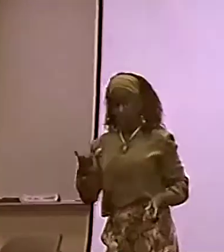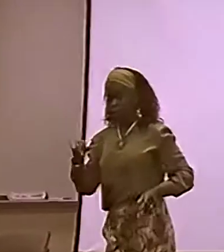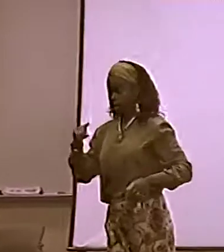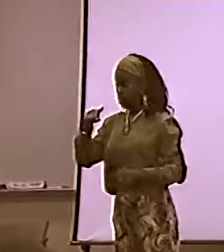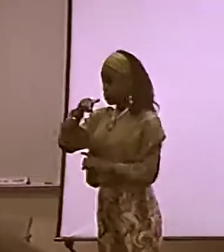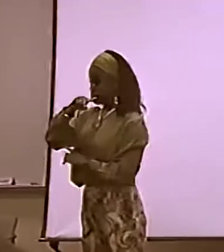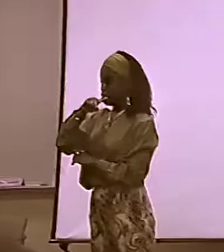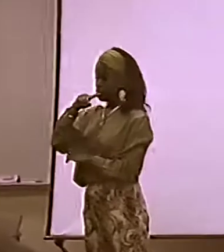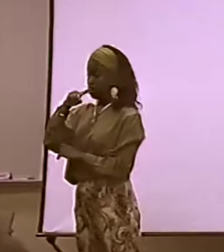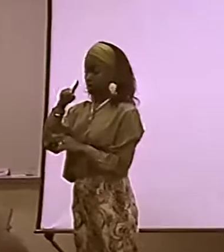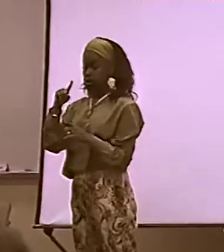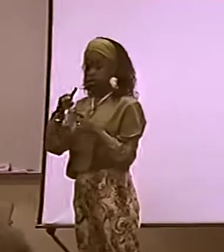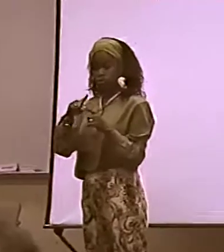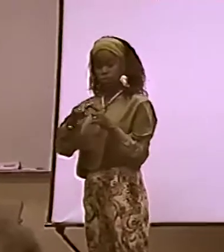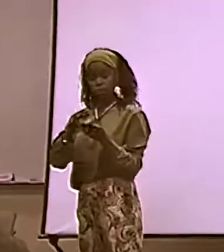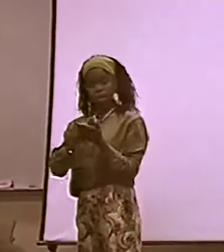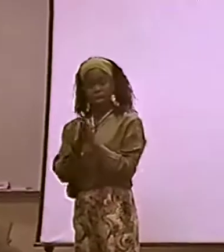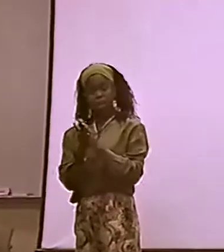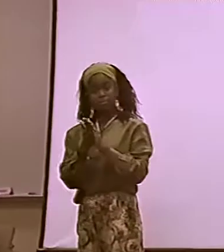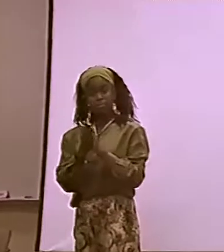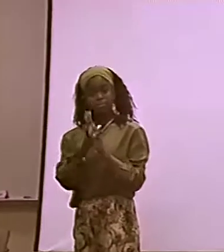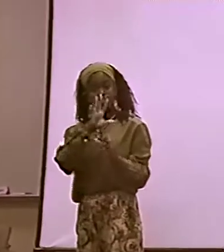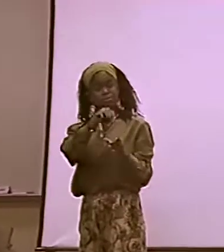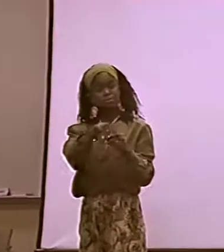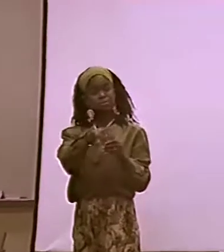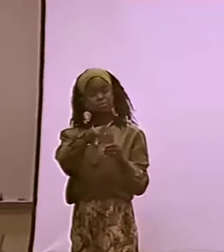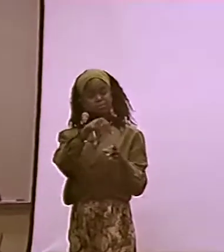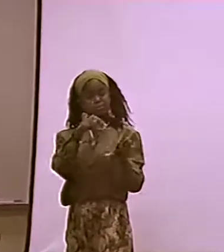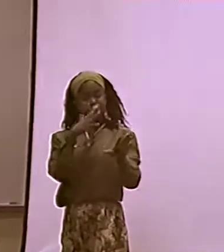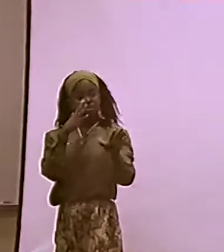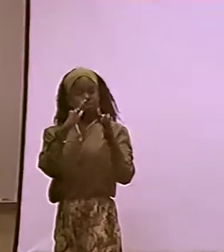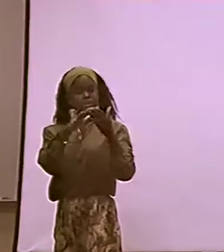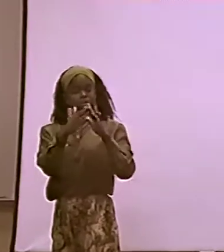DON'T TRY TO LOOK LIKE BLACK PEOPLE. BE A WHITE PERSON LIKE YOU ARE.